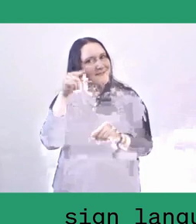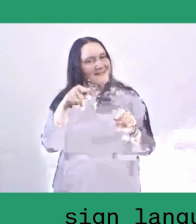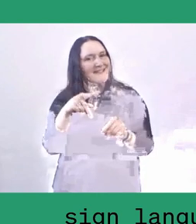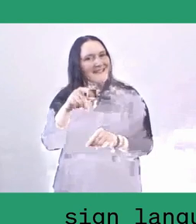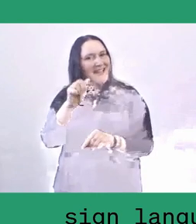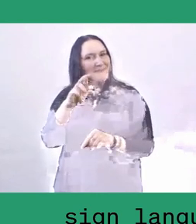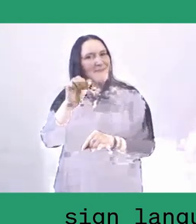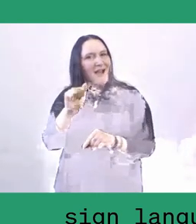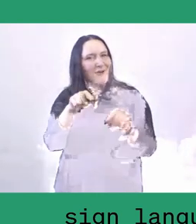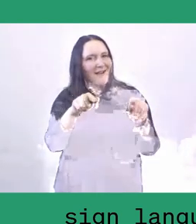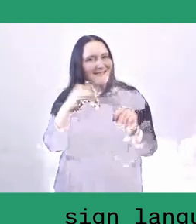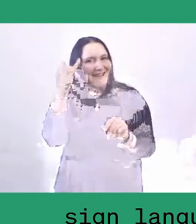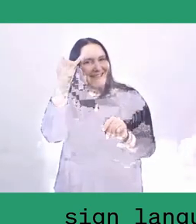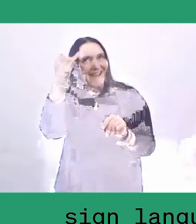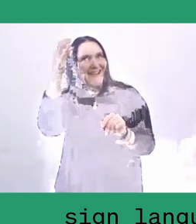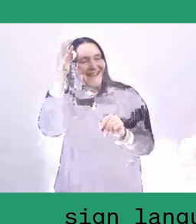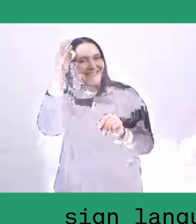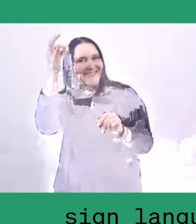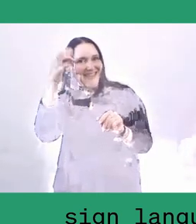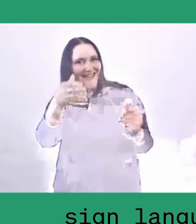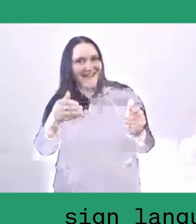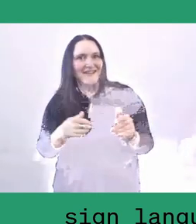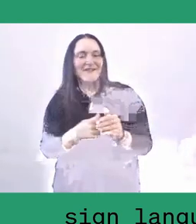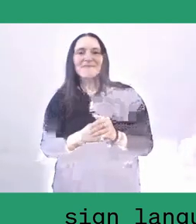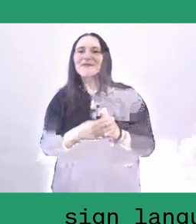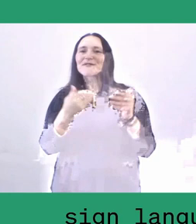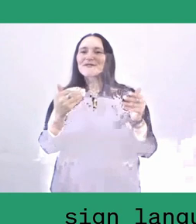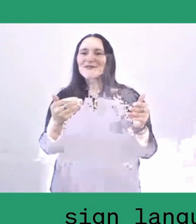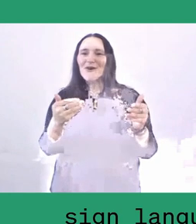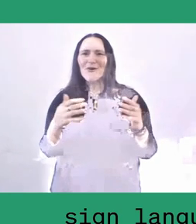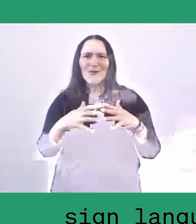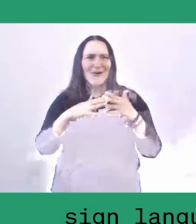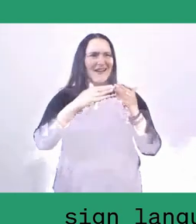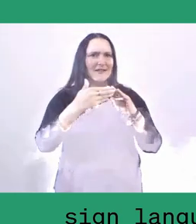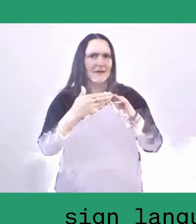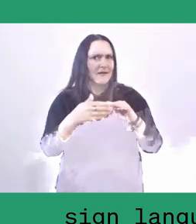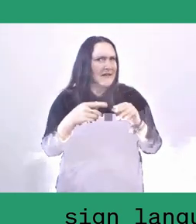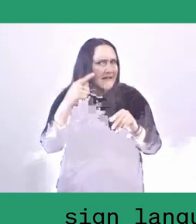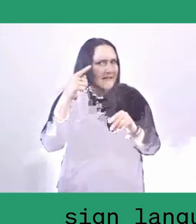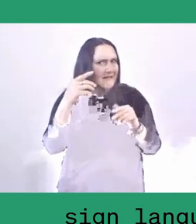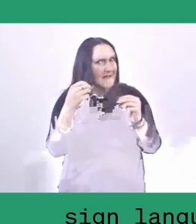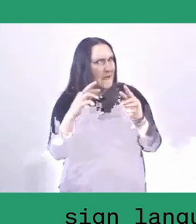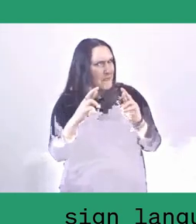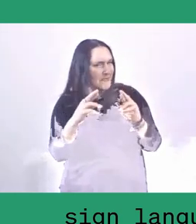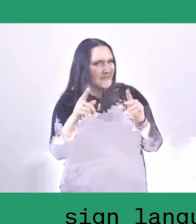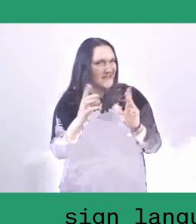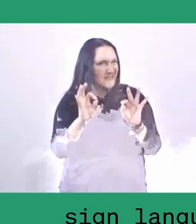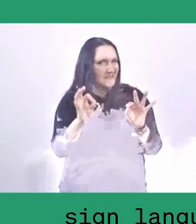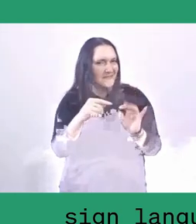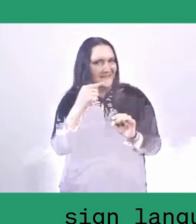are the para, the idea of the para, and the idea of the gotong royong. I hope I'm pronouncing them right.